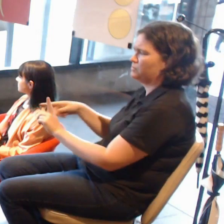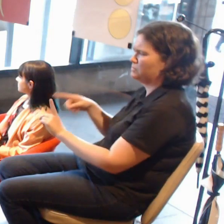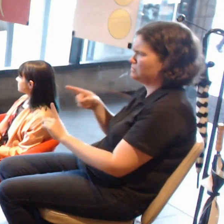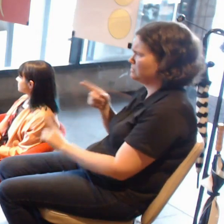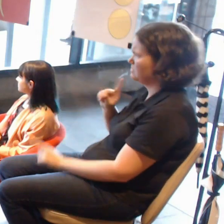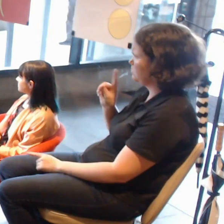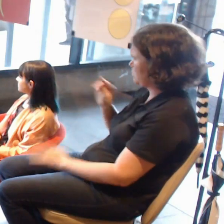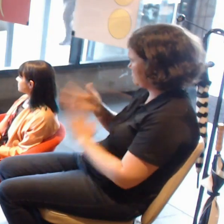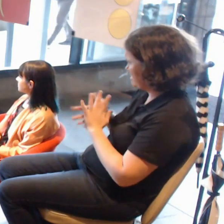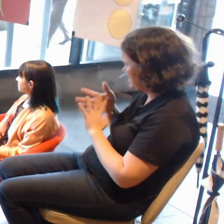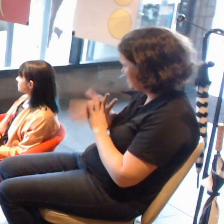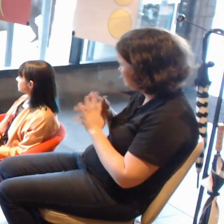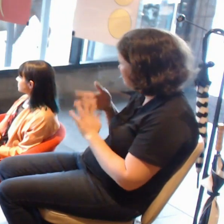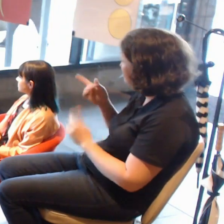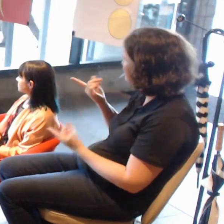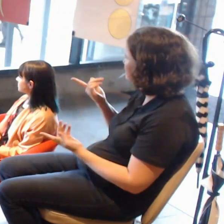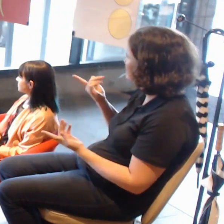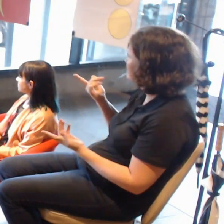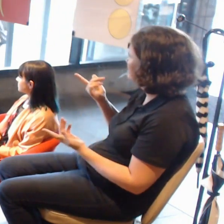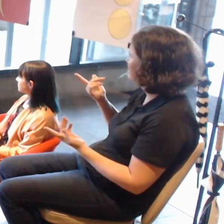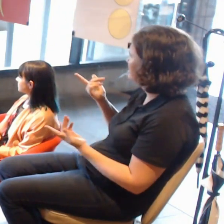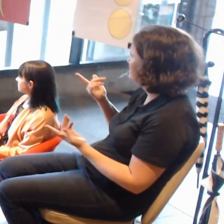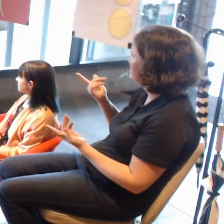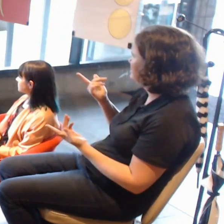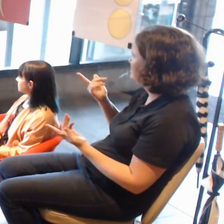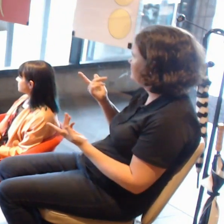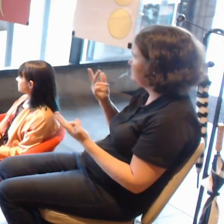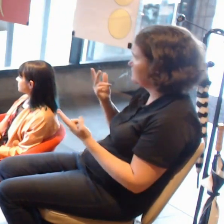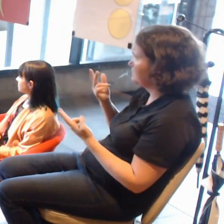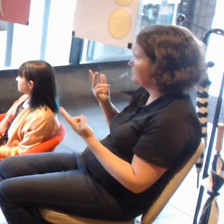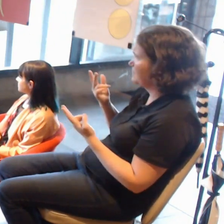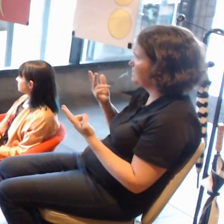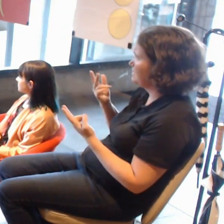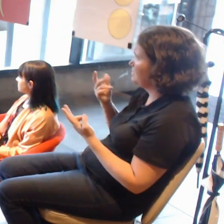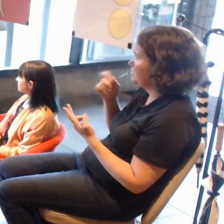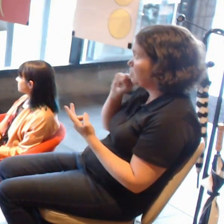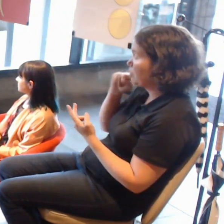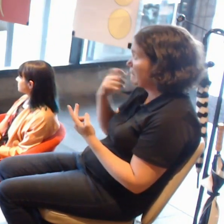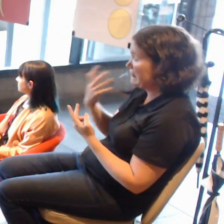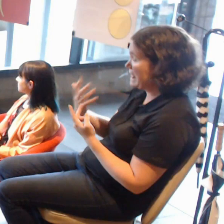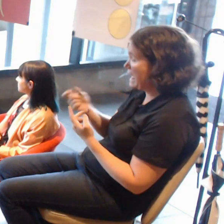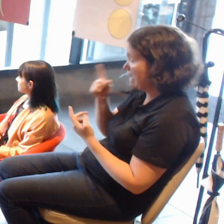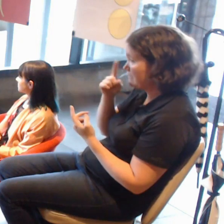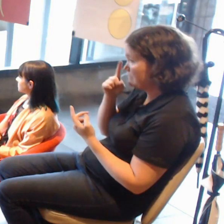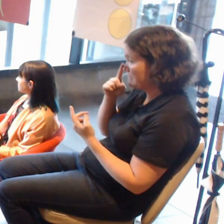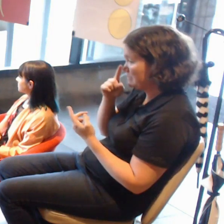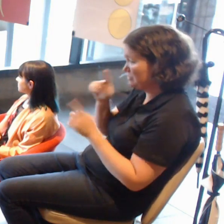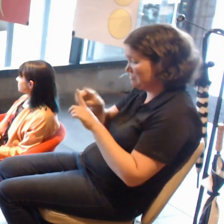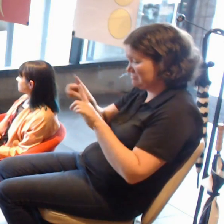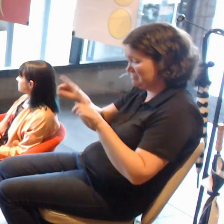For better or worse, there will be gravesites filled with pictures of penises.